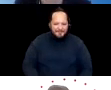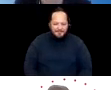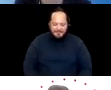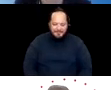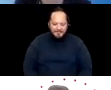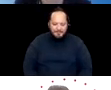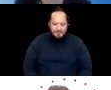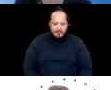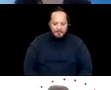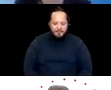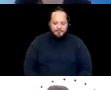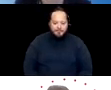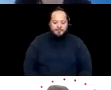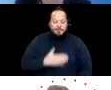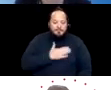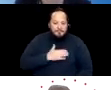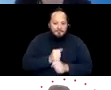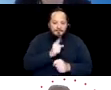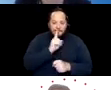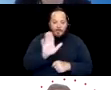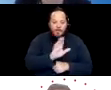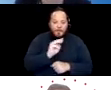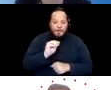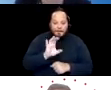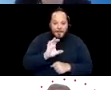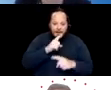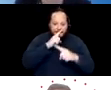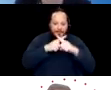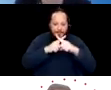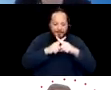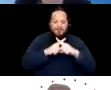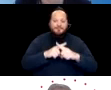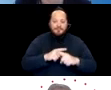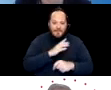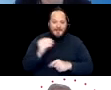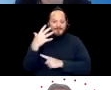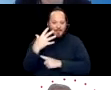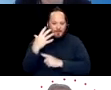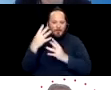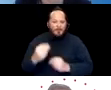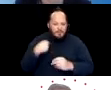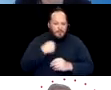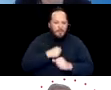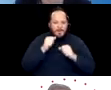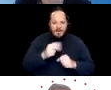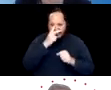Please keep your mics muted and your videos off. So we do see the interpreters all the time.